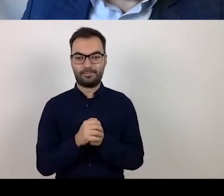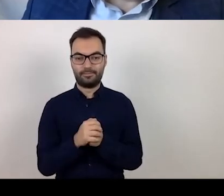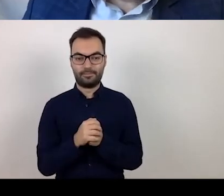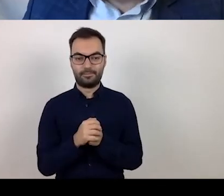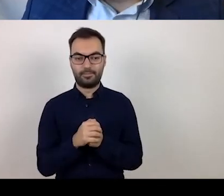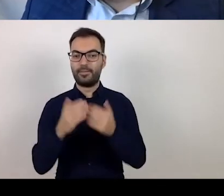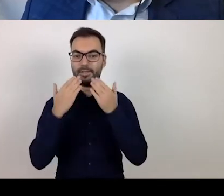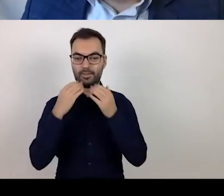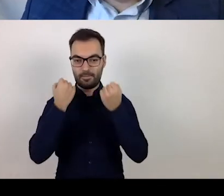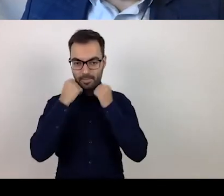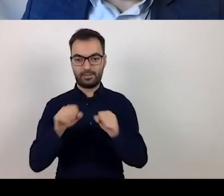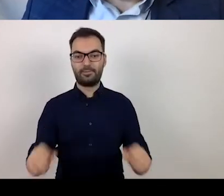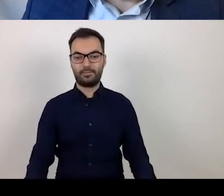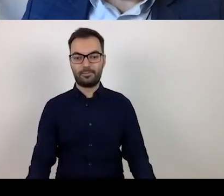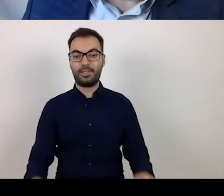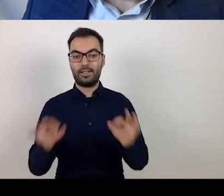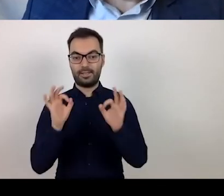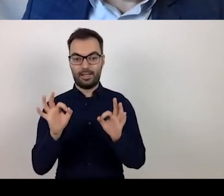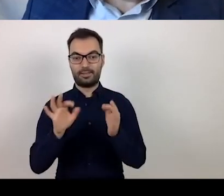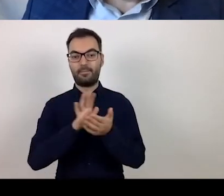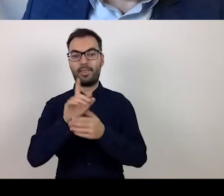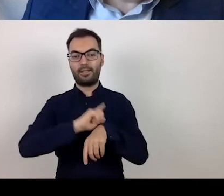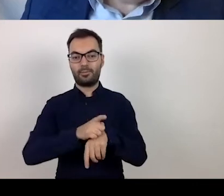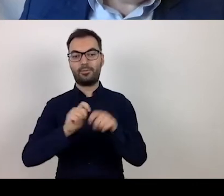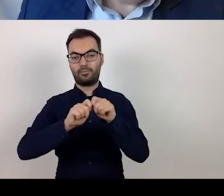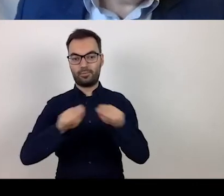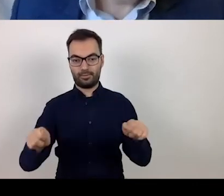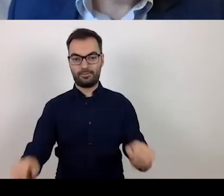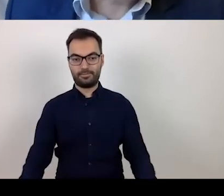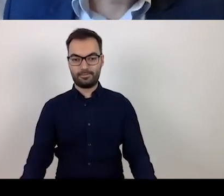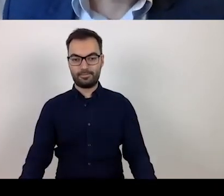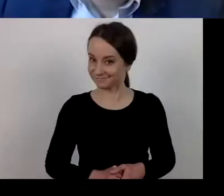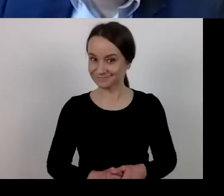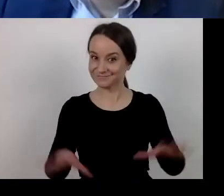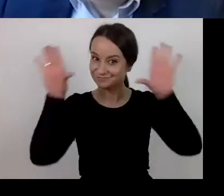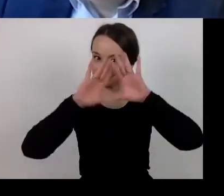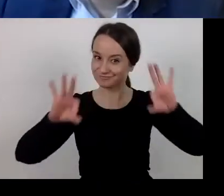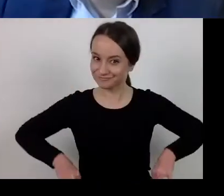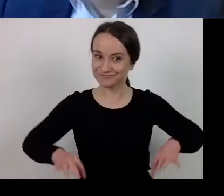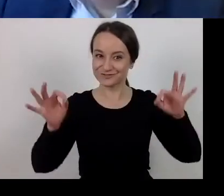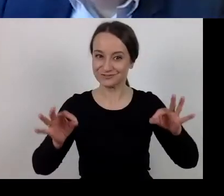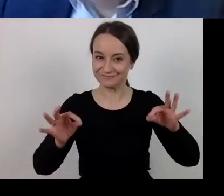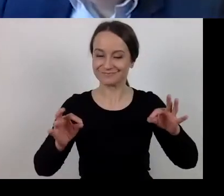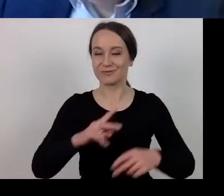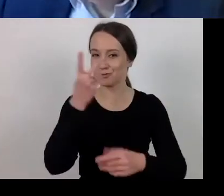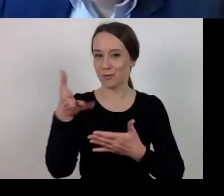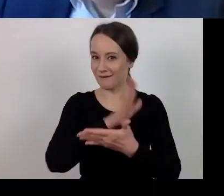Thank you very much. We have a 15-minute break now. We will now start the second part.